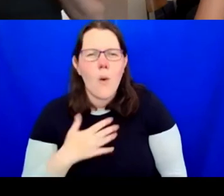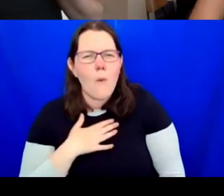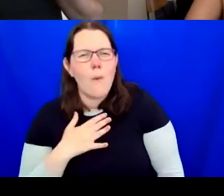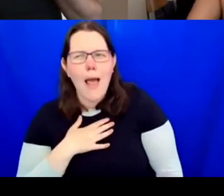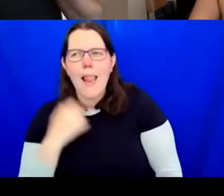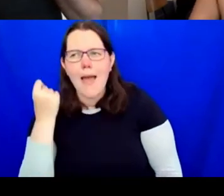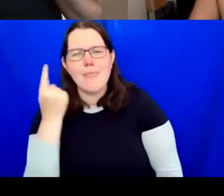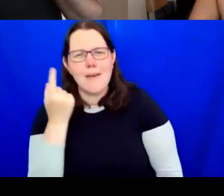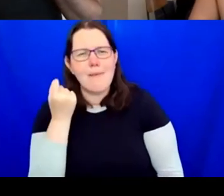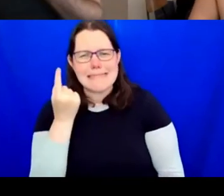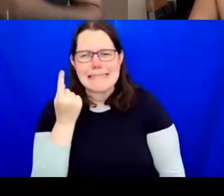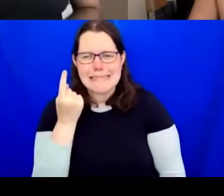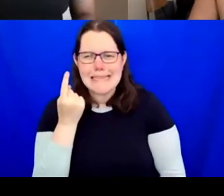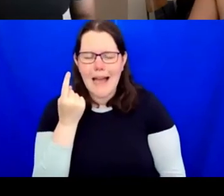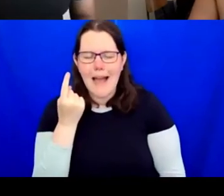the proactive looking rather than